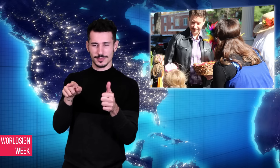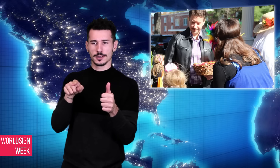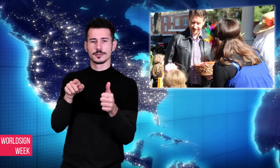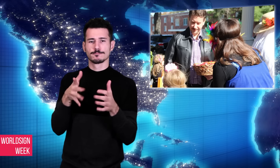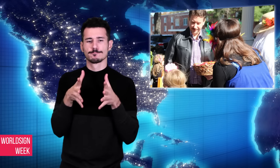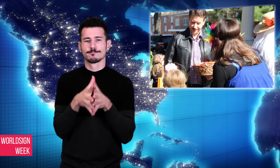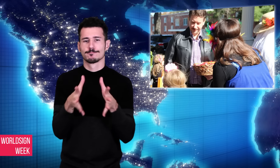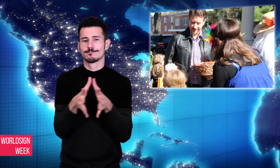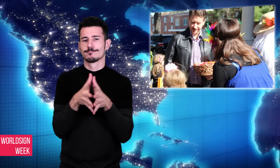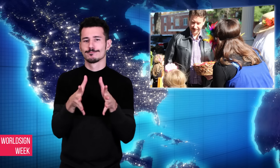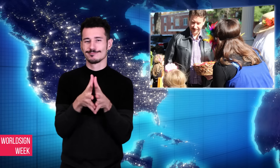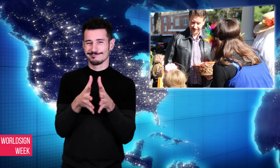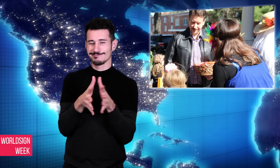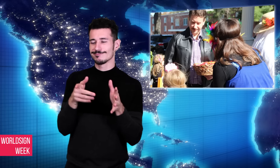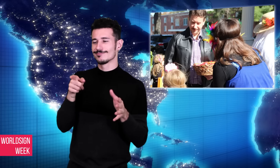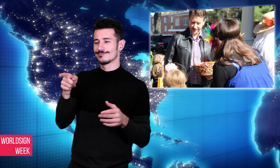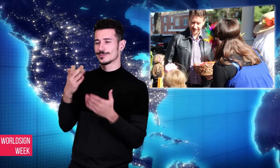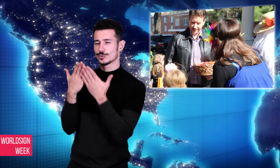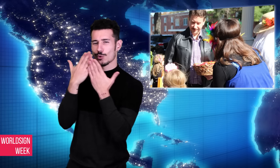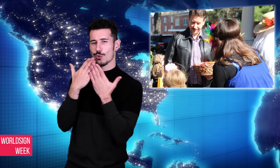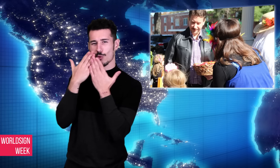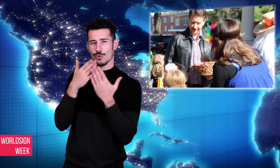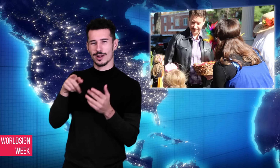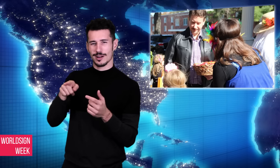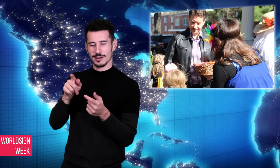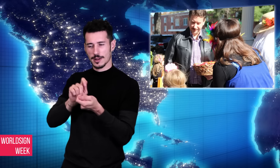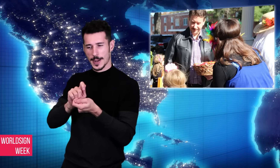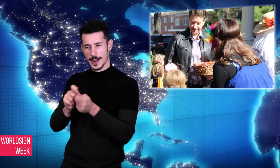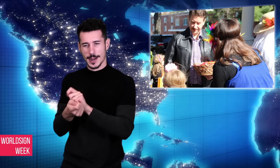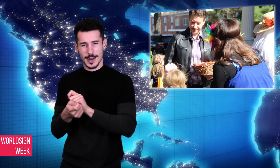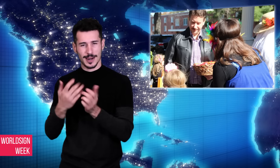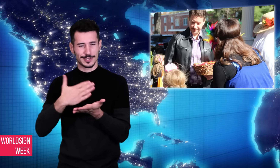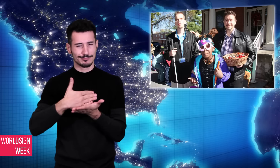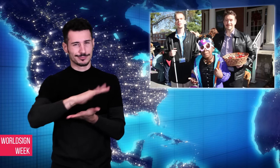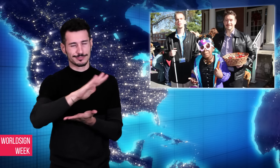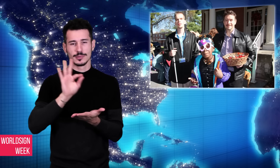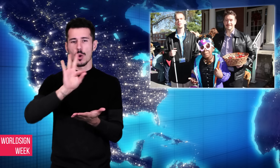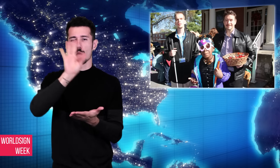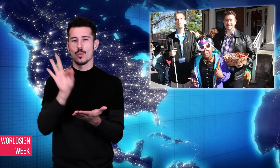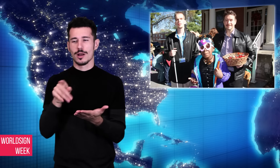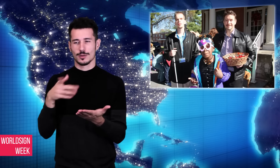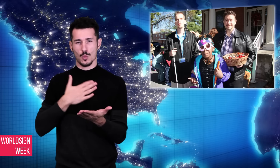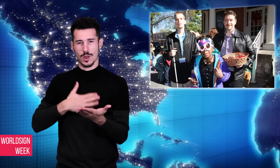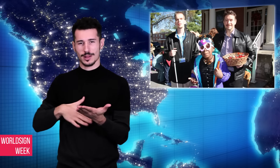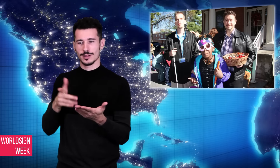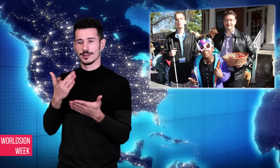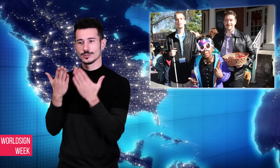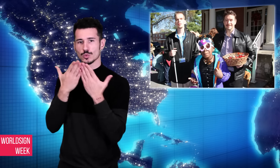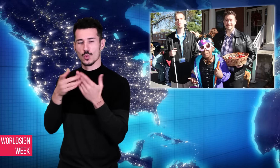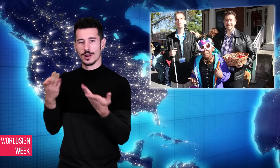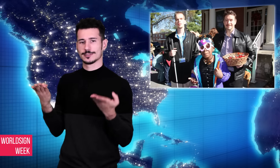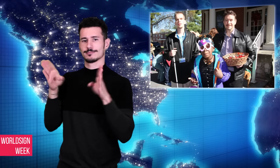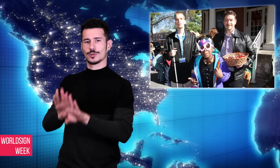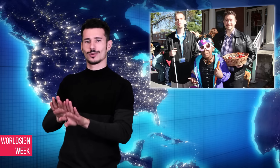however, classified his departure as a “termination”. Keller’s lawyer alleges